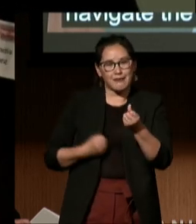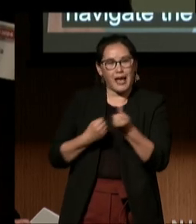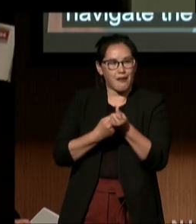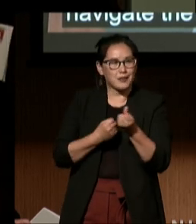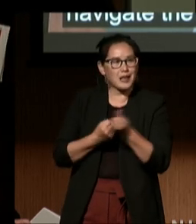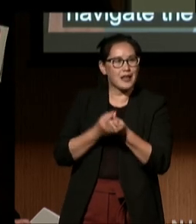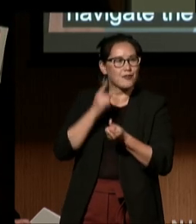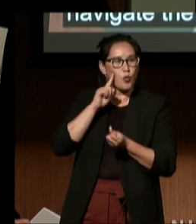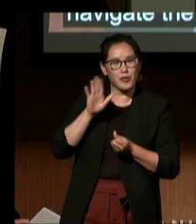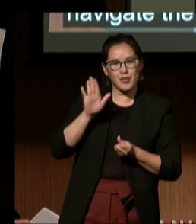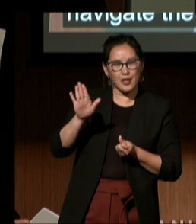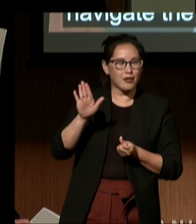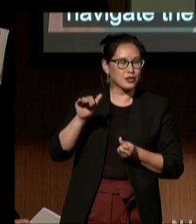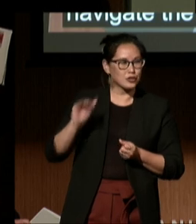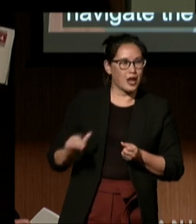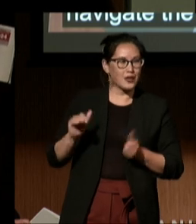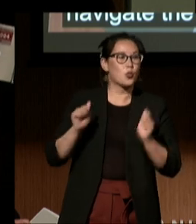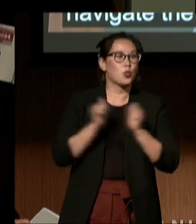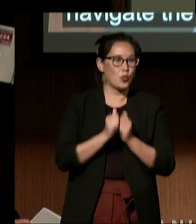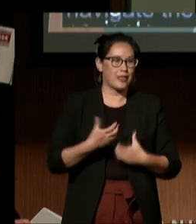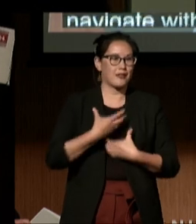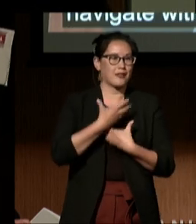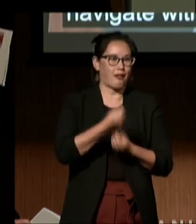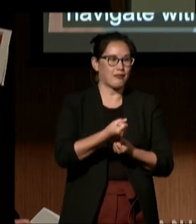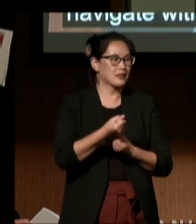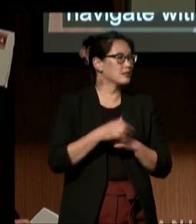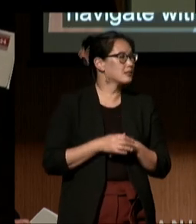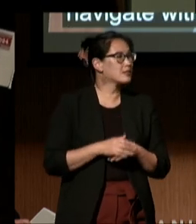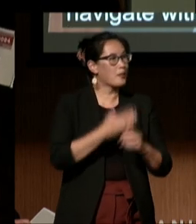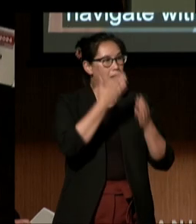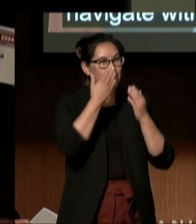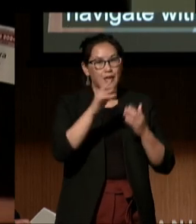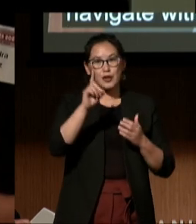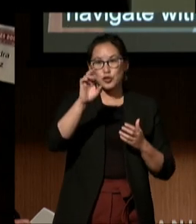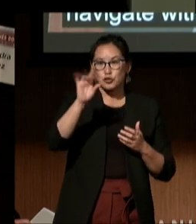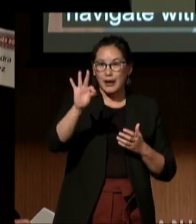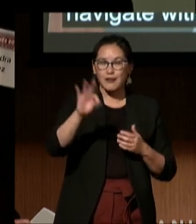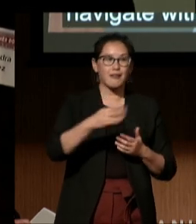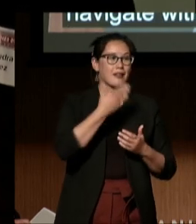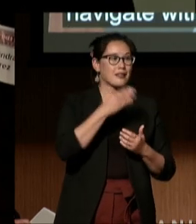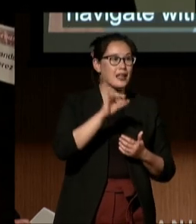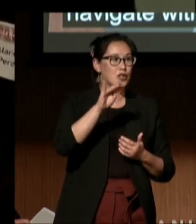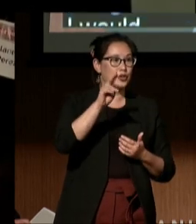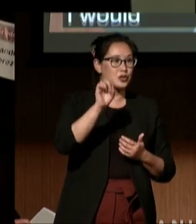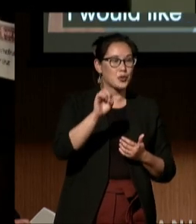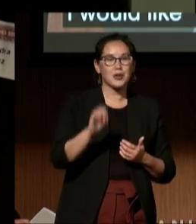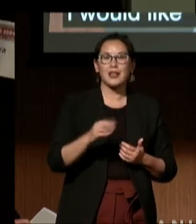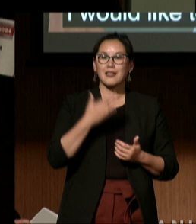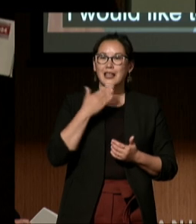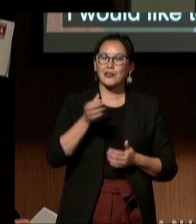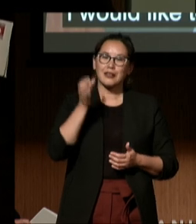So I would like to thank DREDF, I would like to thank Julie, and thank you all for listening to our story, oops.